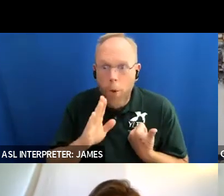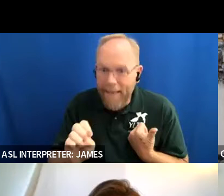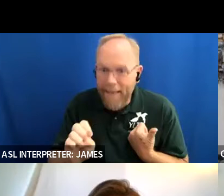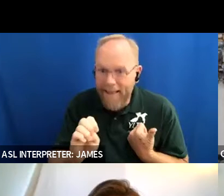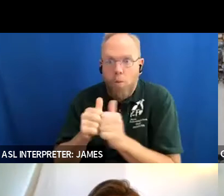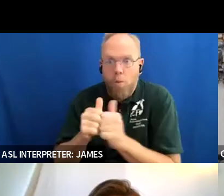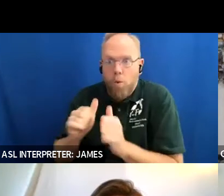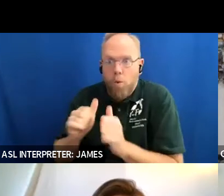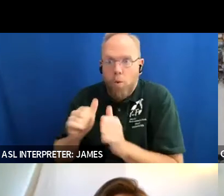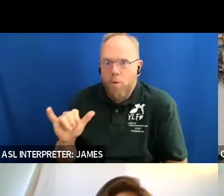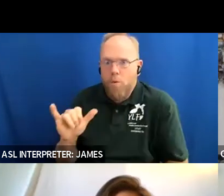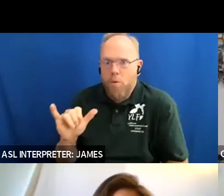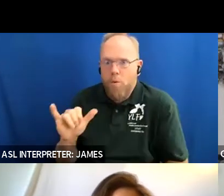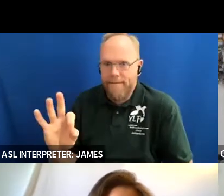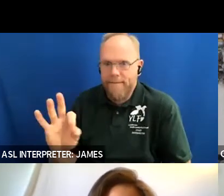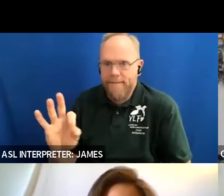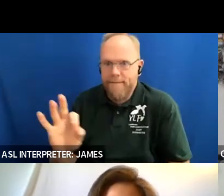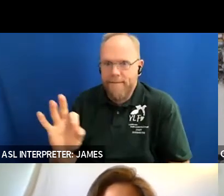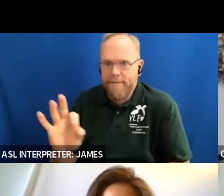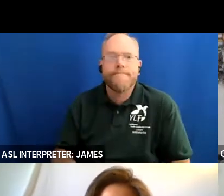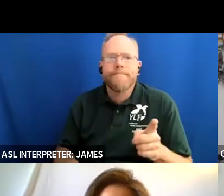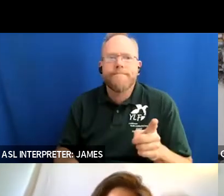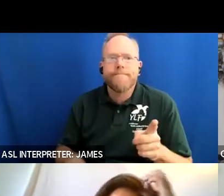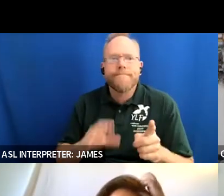thank you kendra i think that would probably be what a lot of us would say